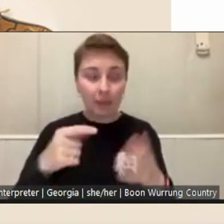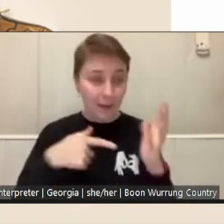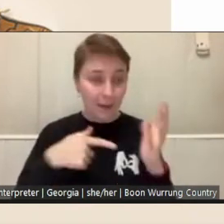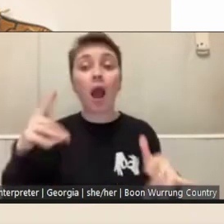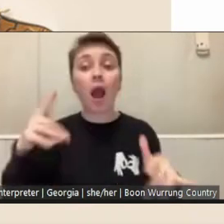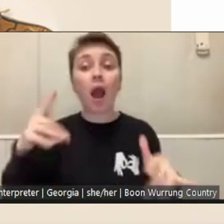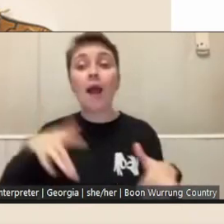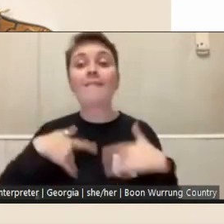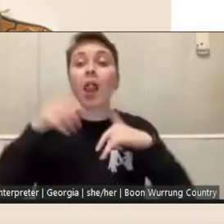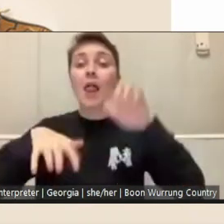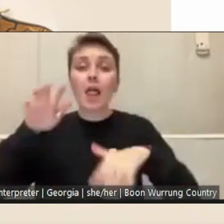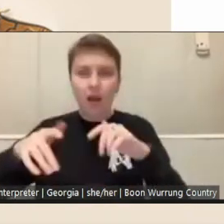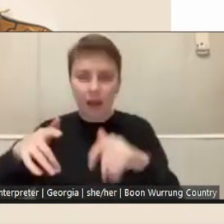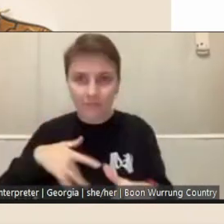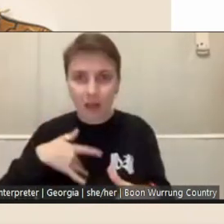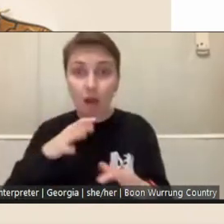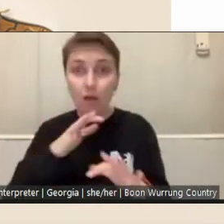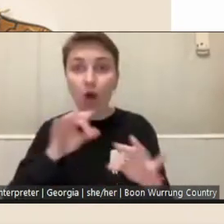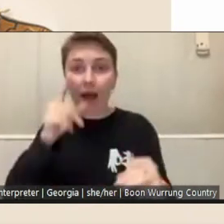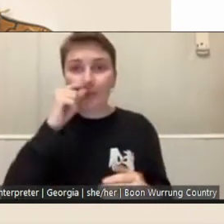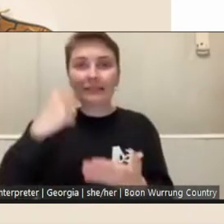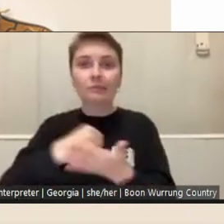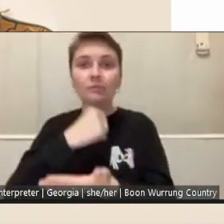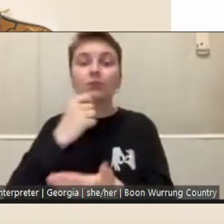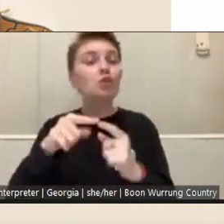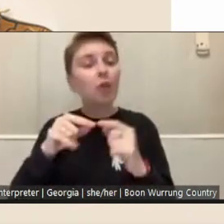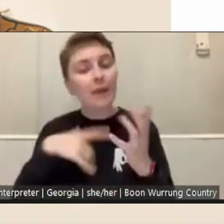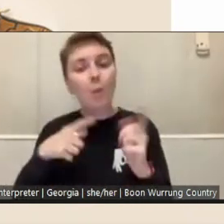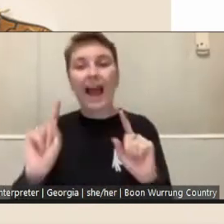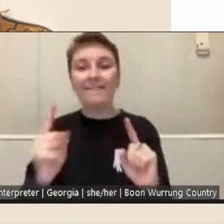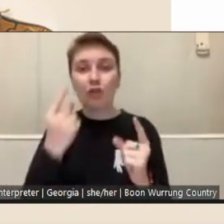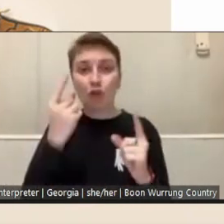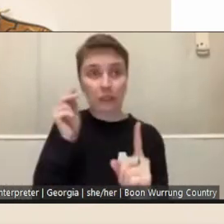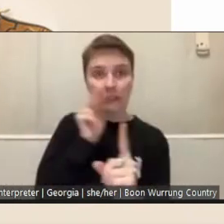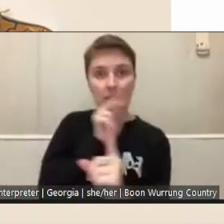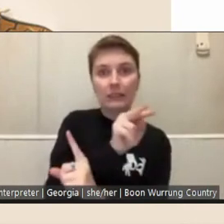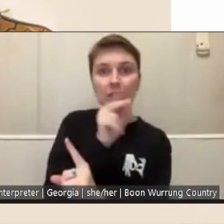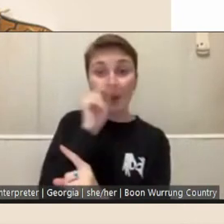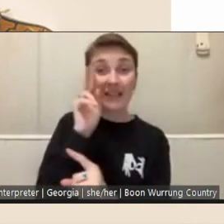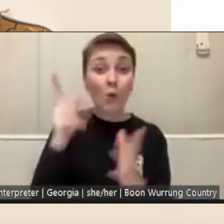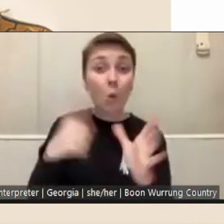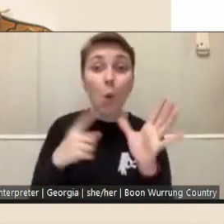You can also preview all the questions in the form before you make a start and there's a bit